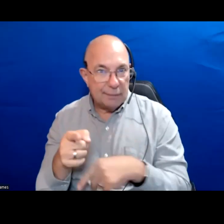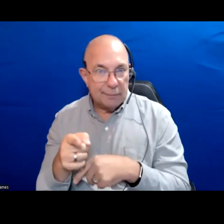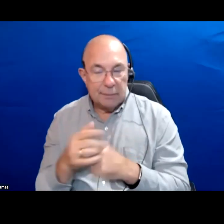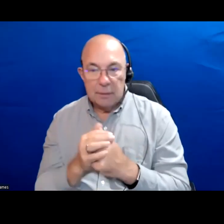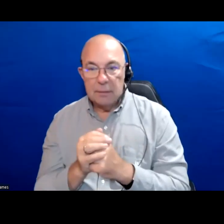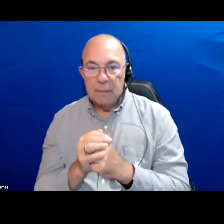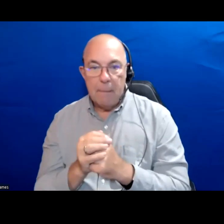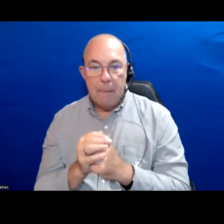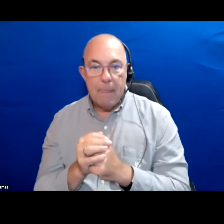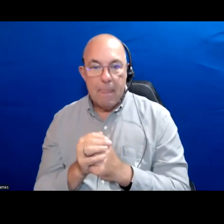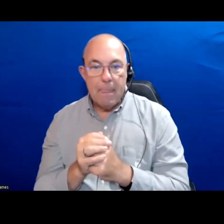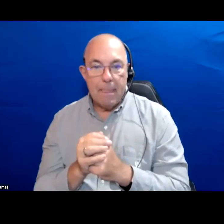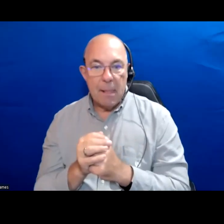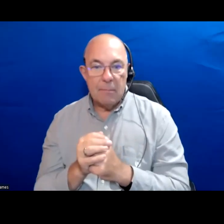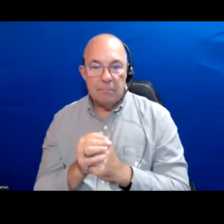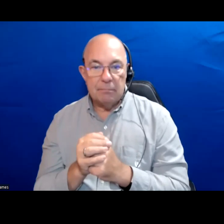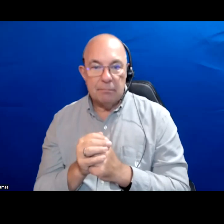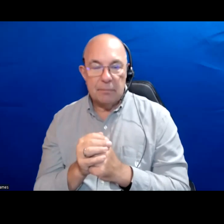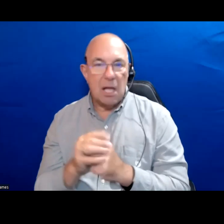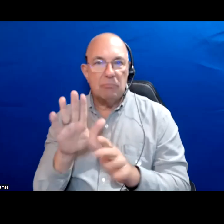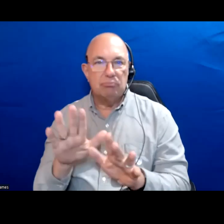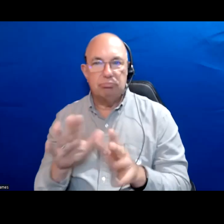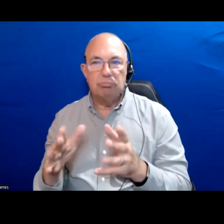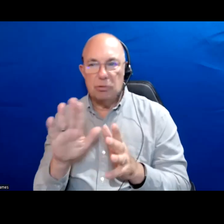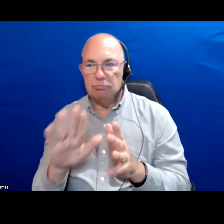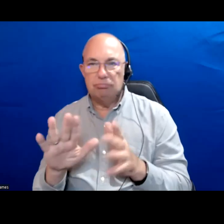Everyone covered the points I think needed to be made.